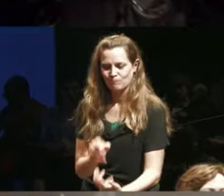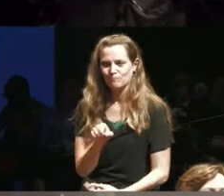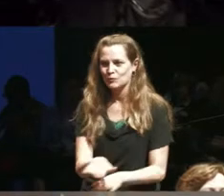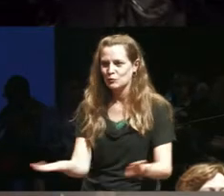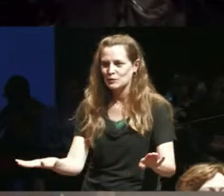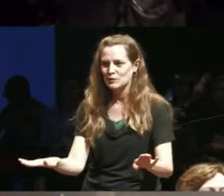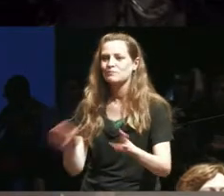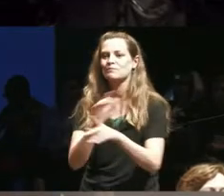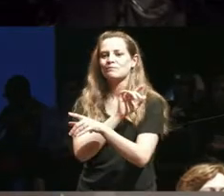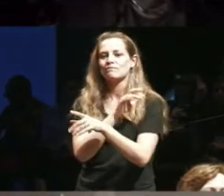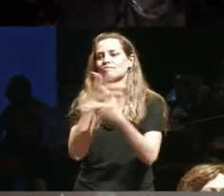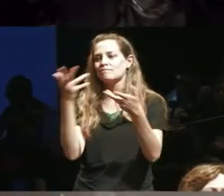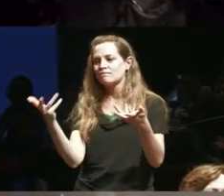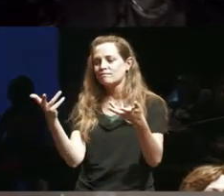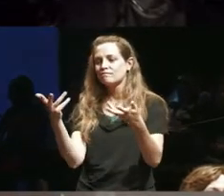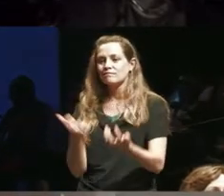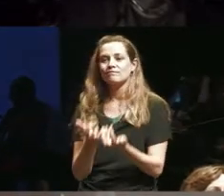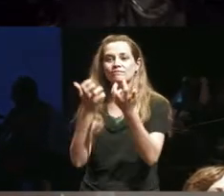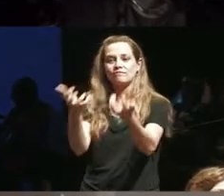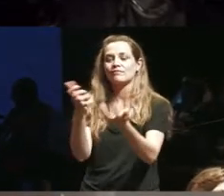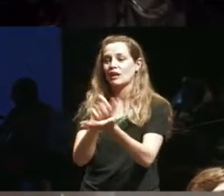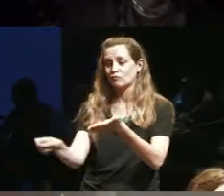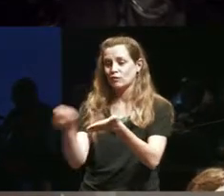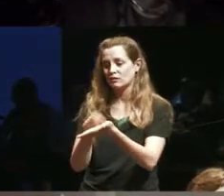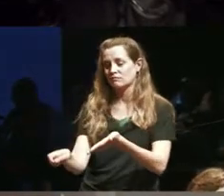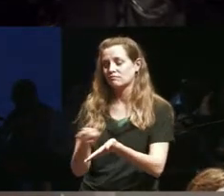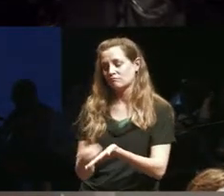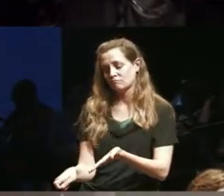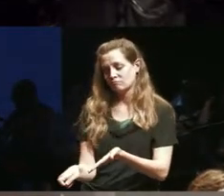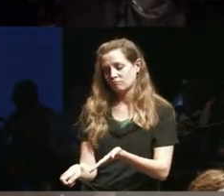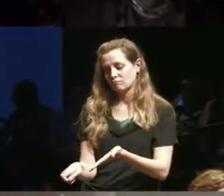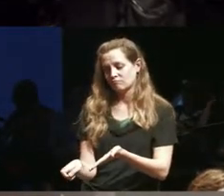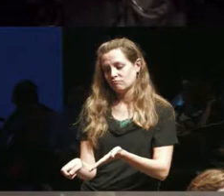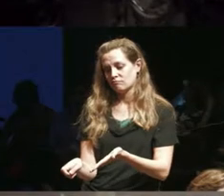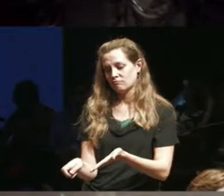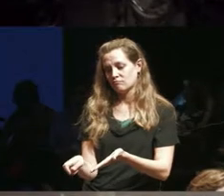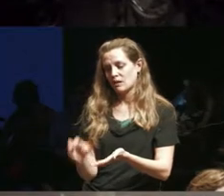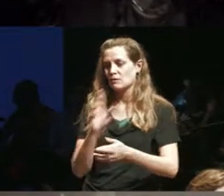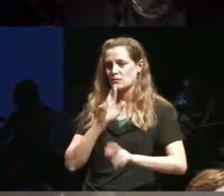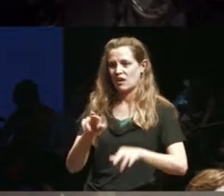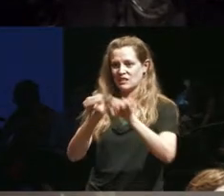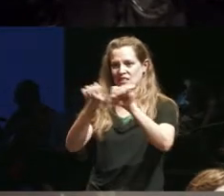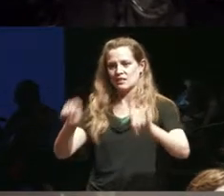opposed to if I'm writing a piece to respond to systemic barriers in the